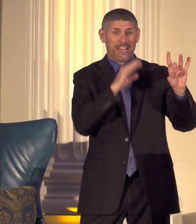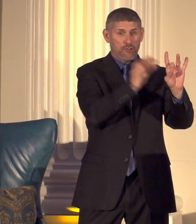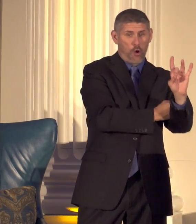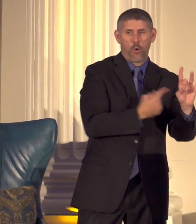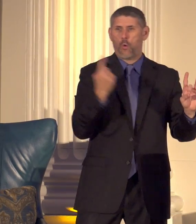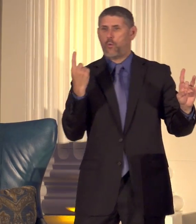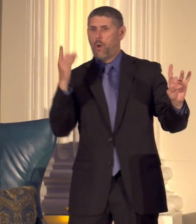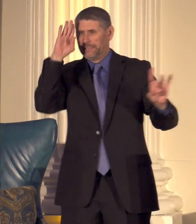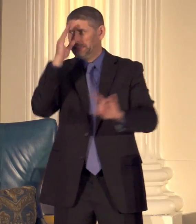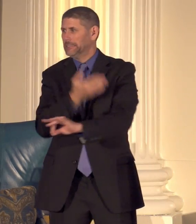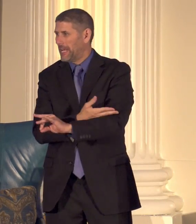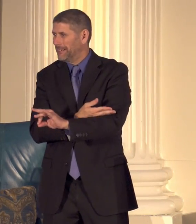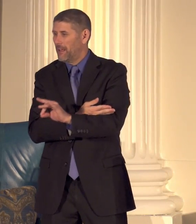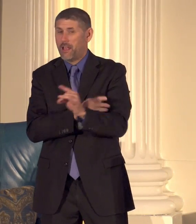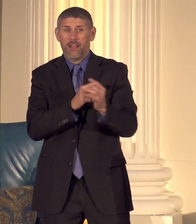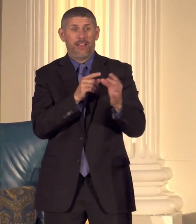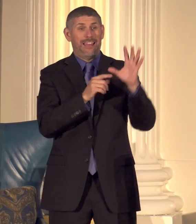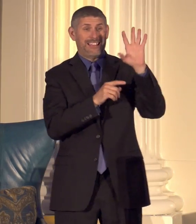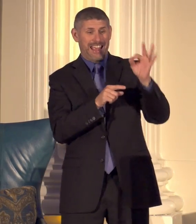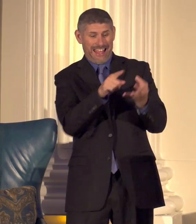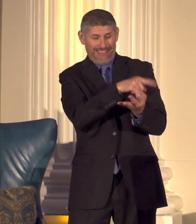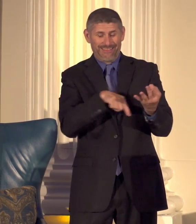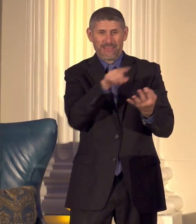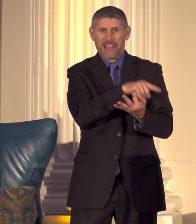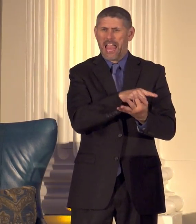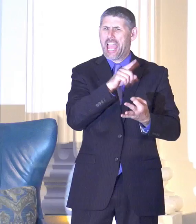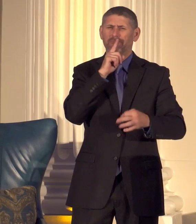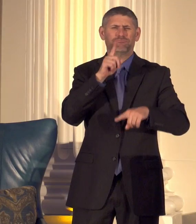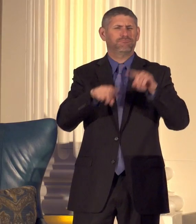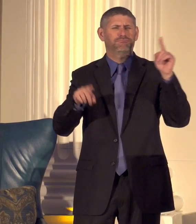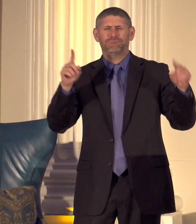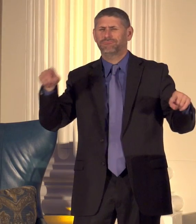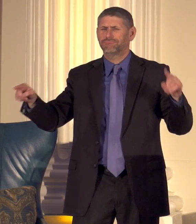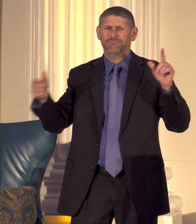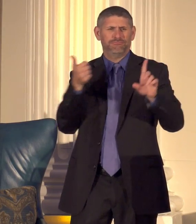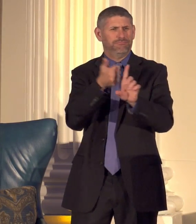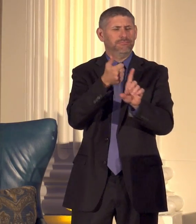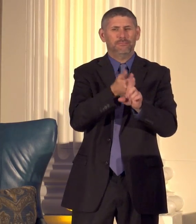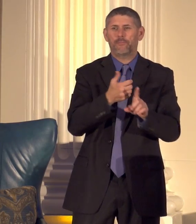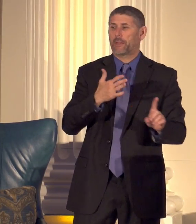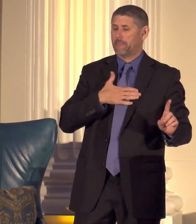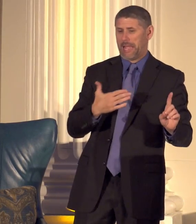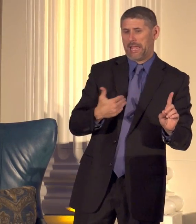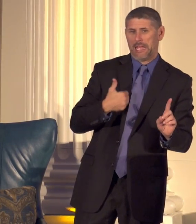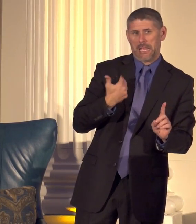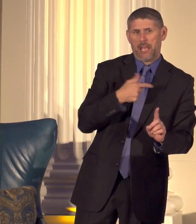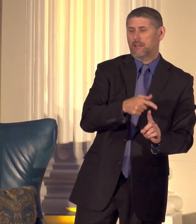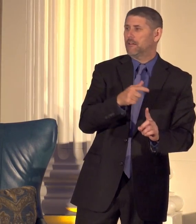they cross the spectrum in our family my young ones are very progressive and they